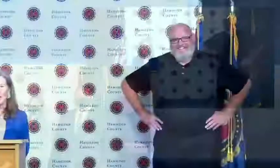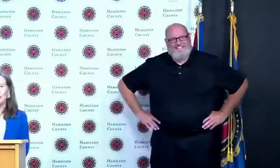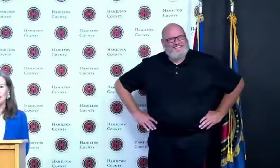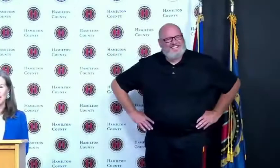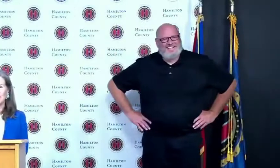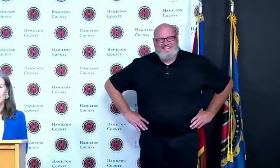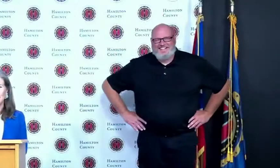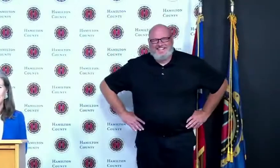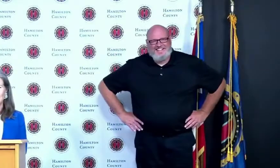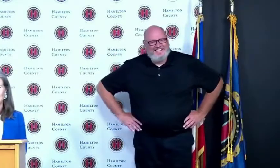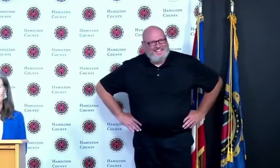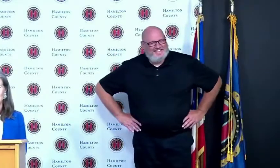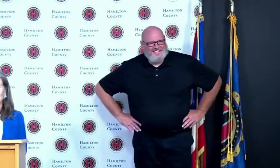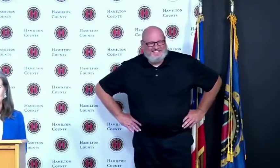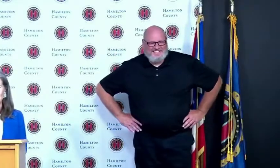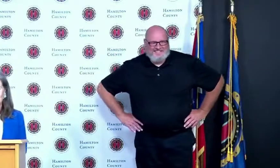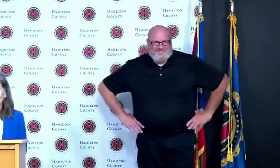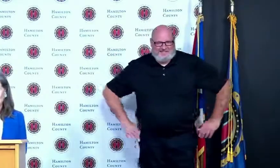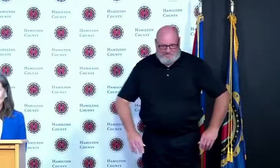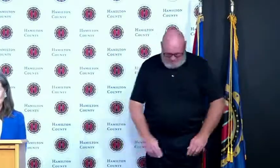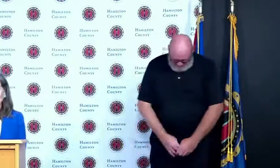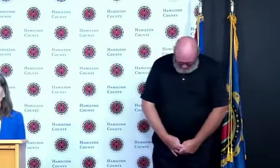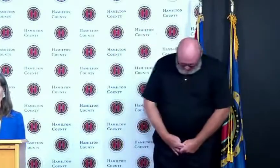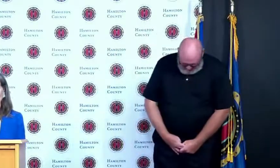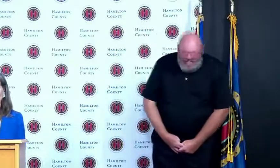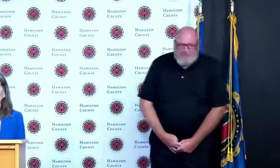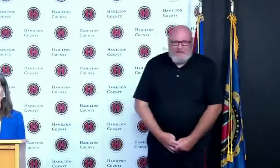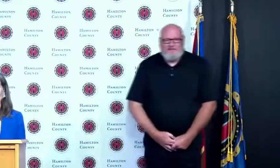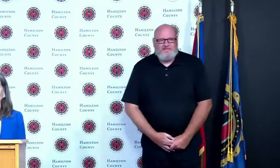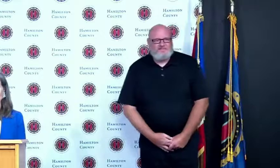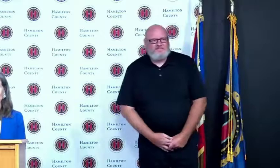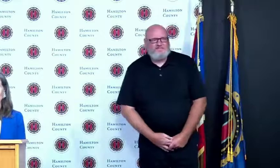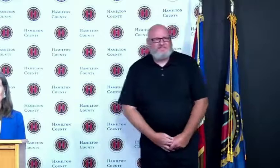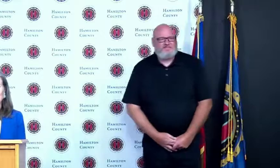yeah thanks thanks again to the team who is up on the screen thank you thank you